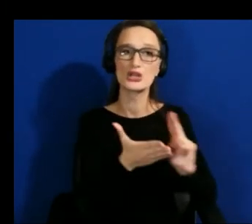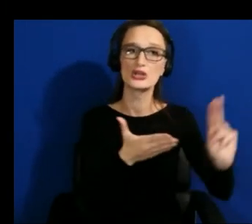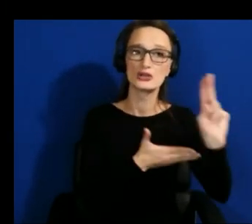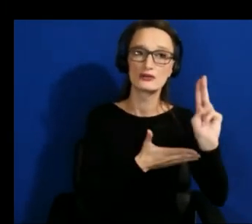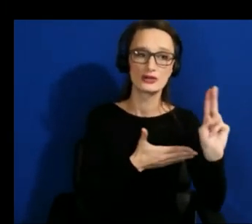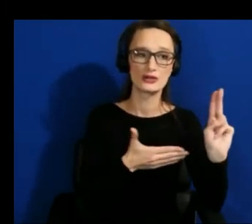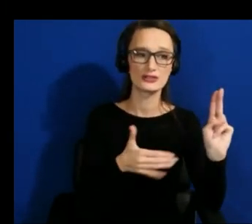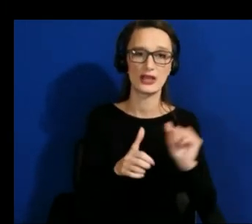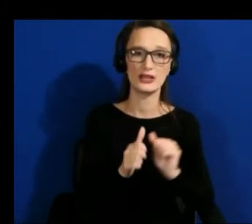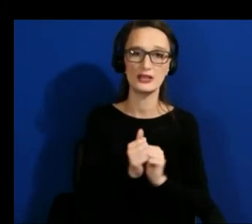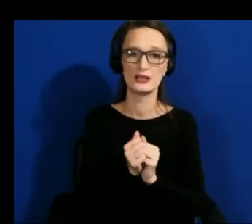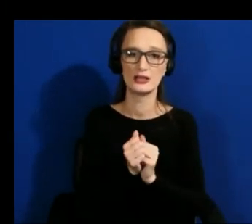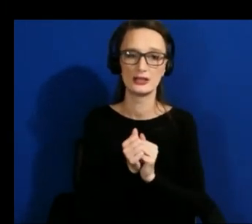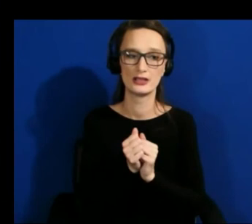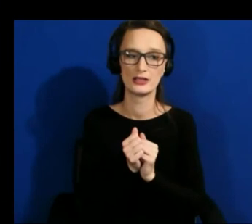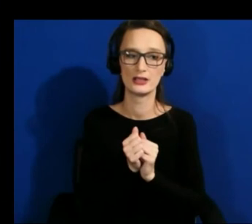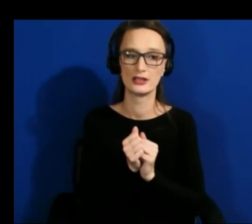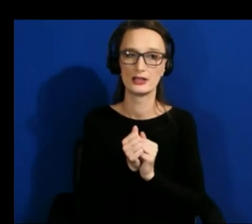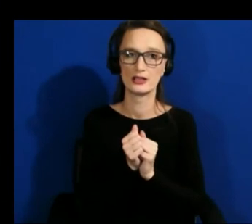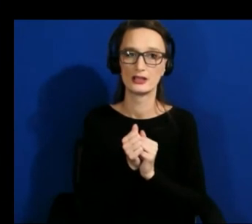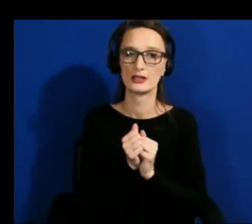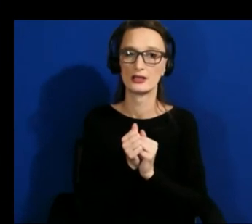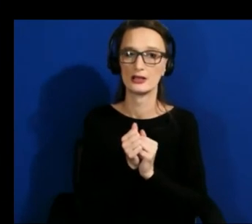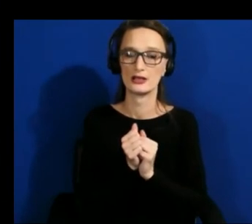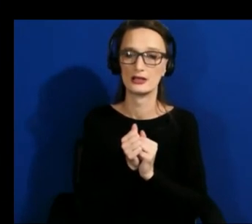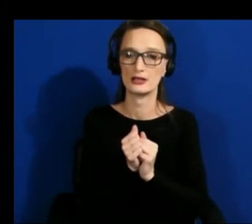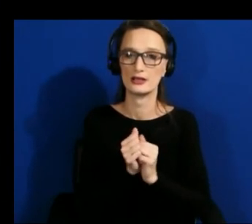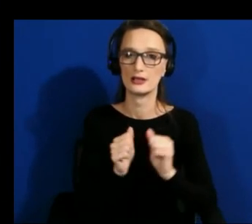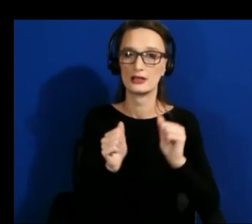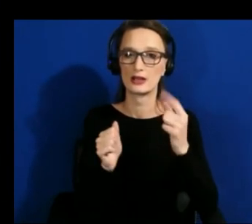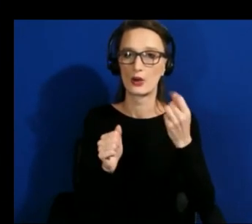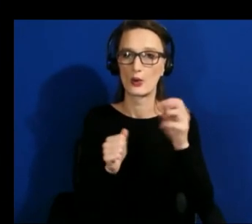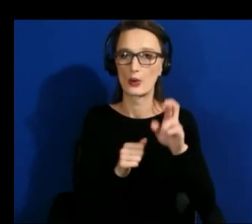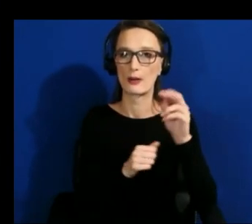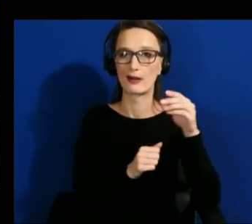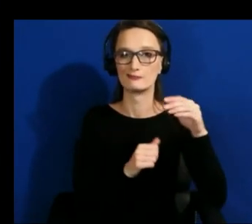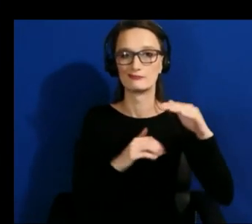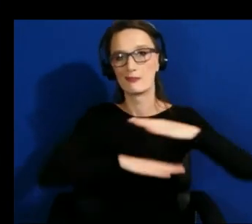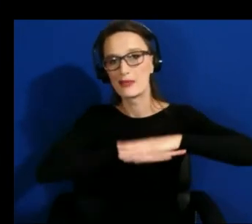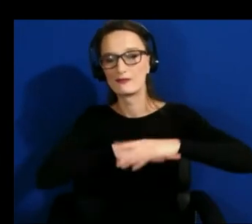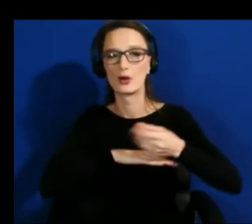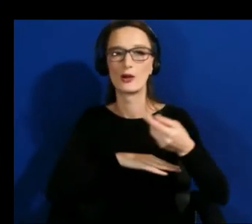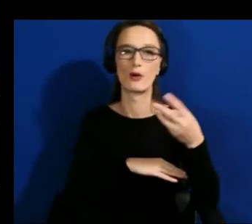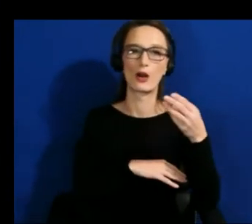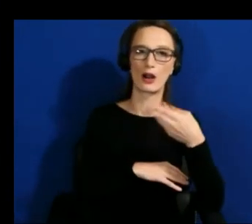practice by developers or platform or hardware companies so that end users end up benefiting